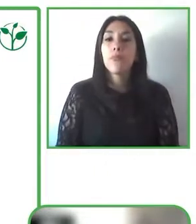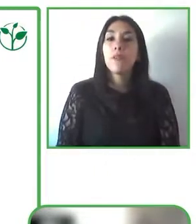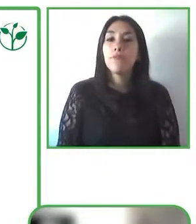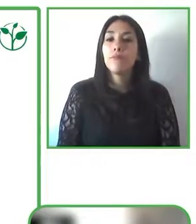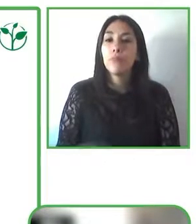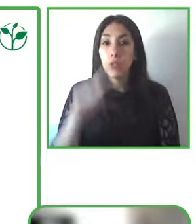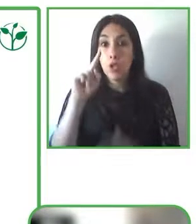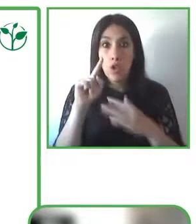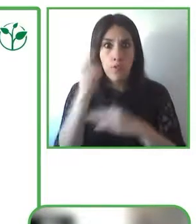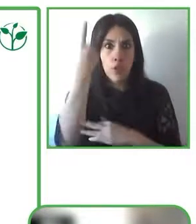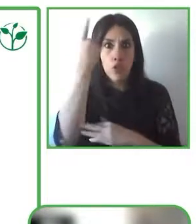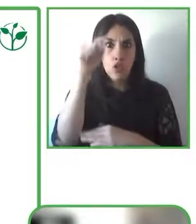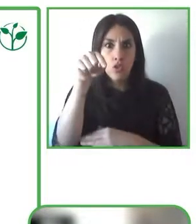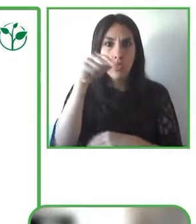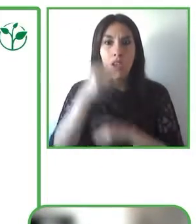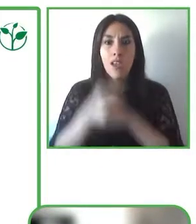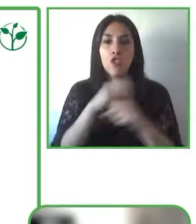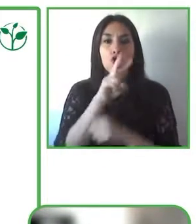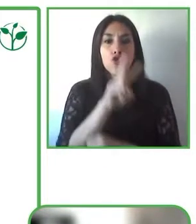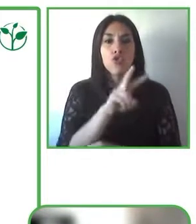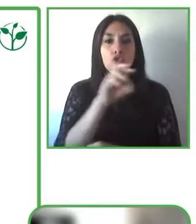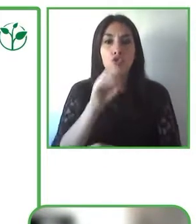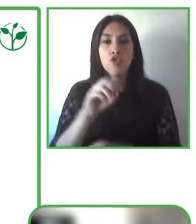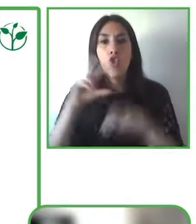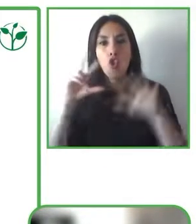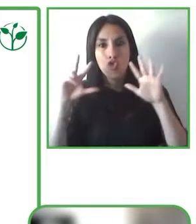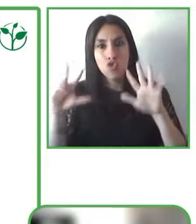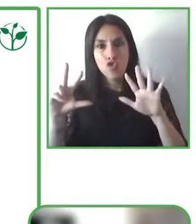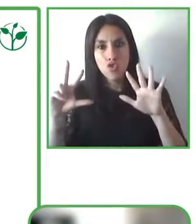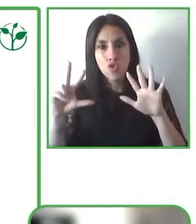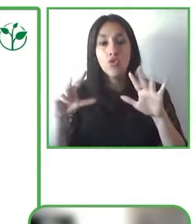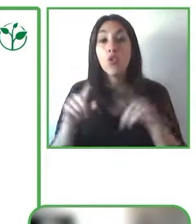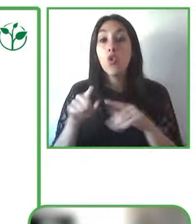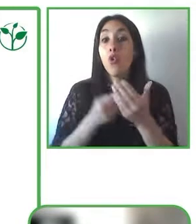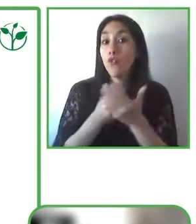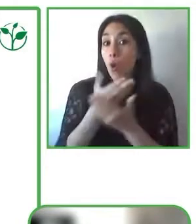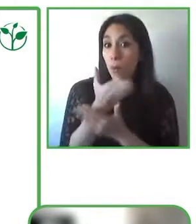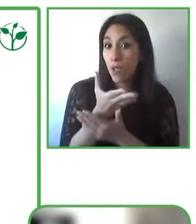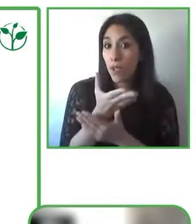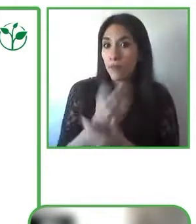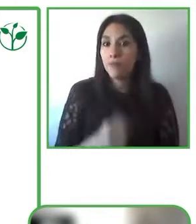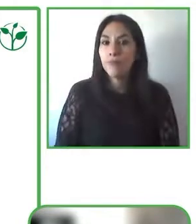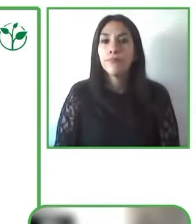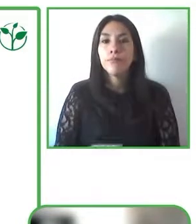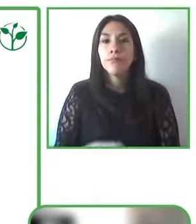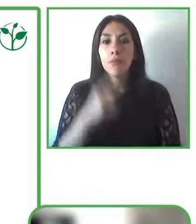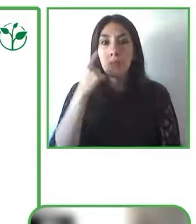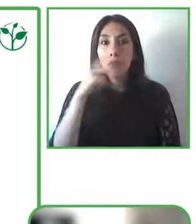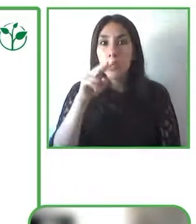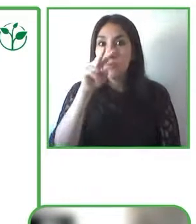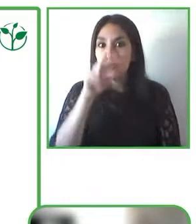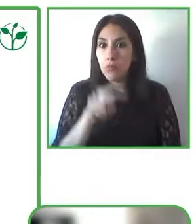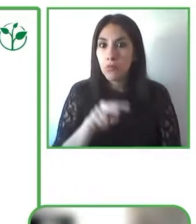of devices including mobile phones and that was where we started from and then we extended that